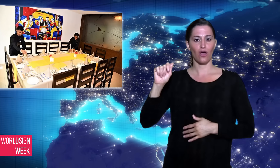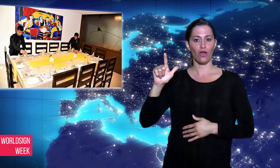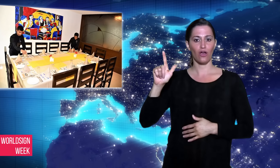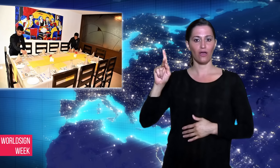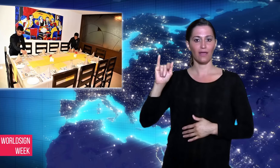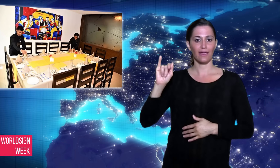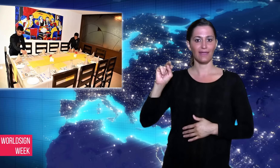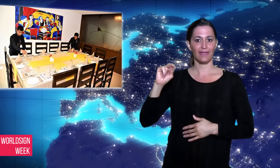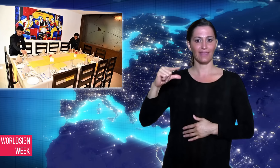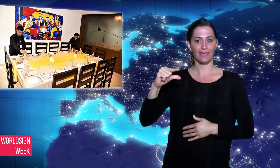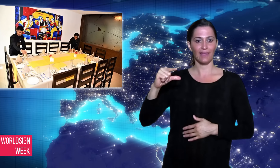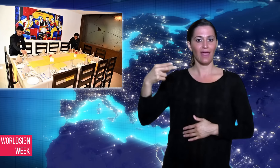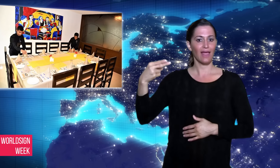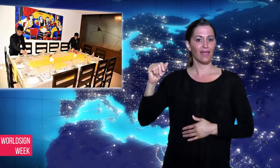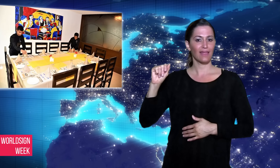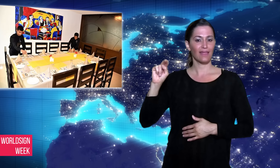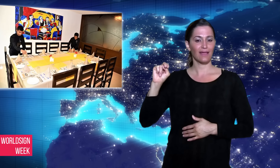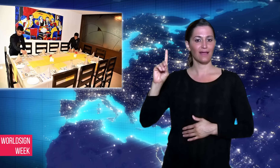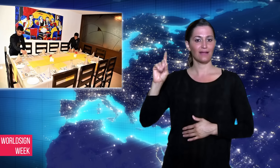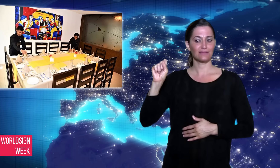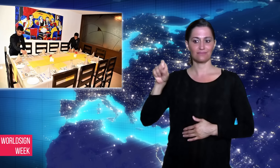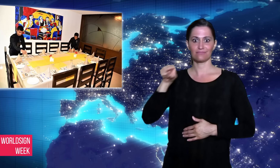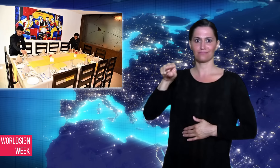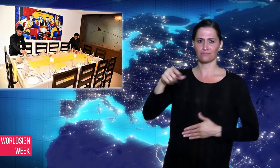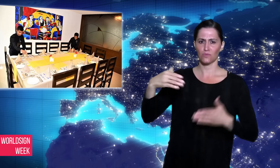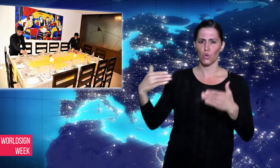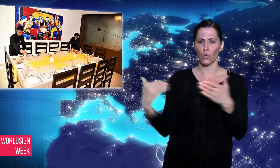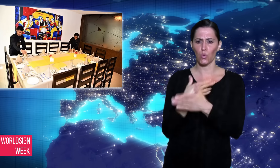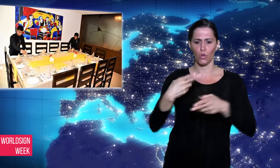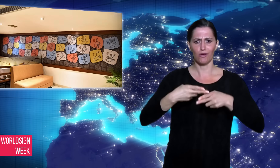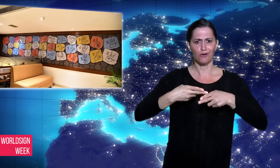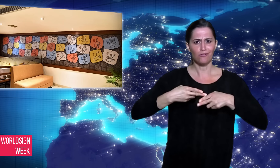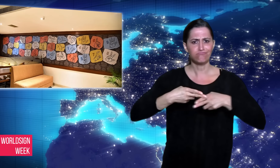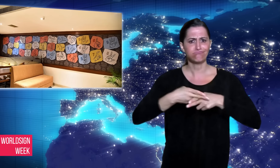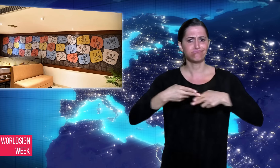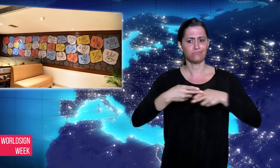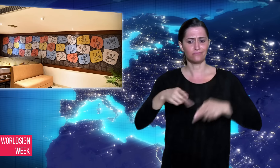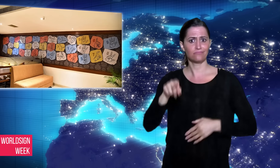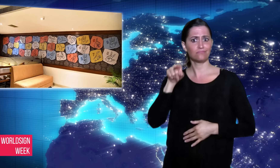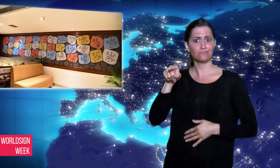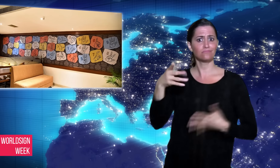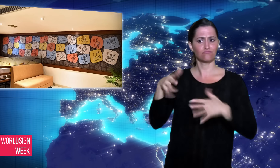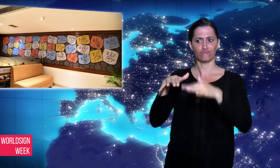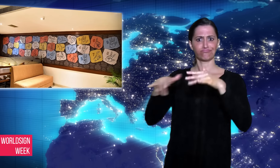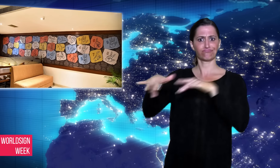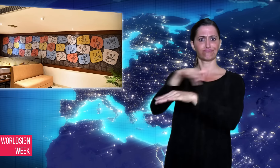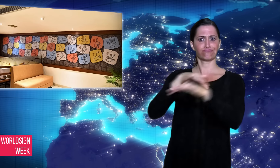deaf-run restaurant!. The restaurant,